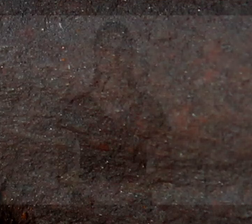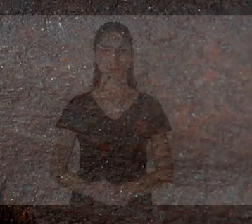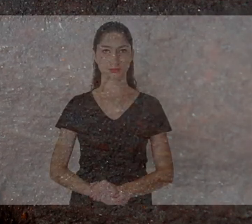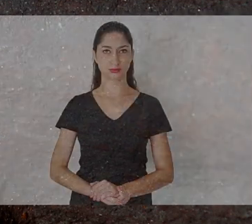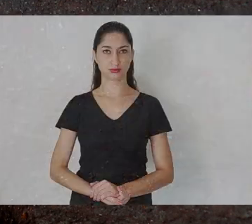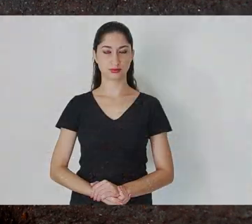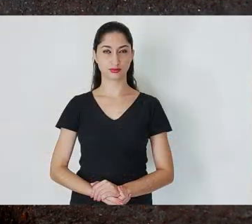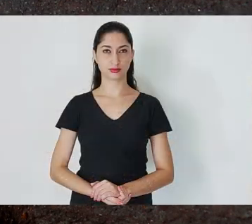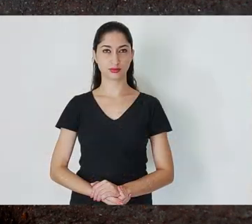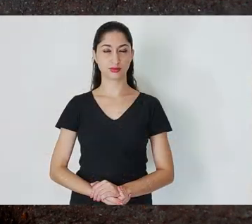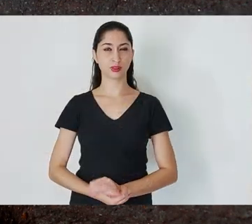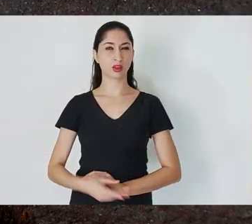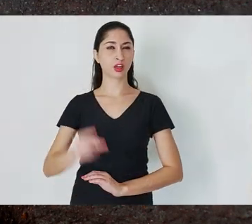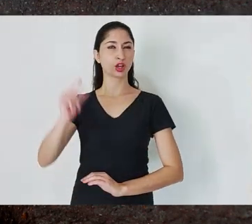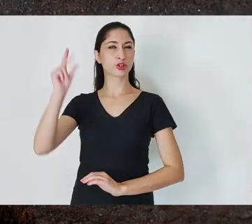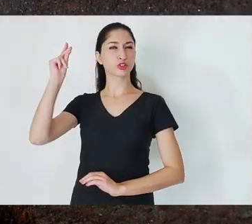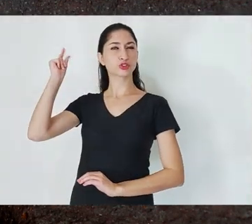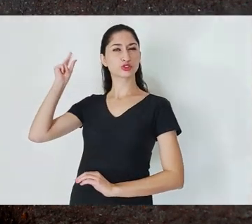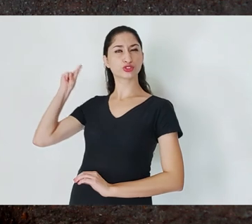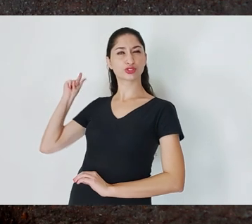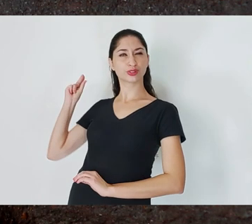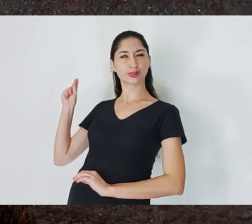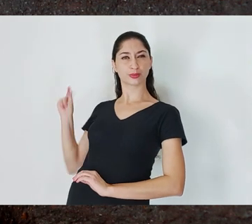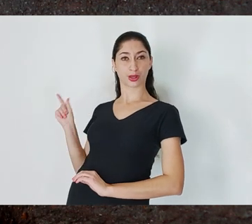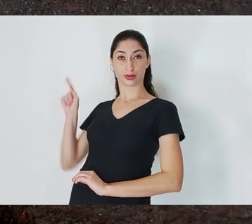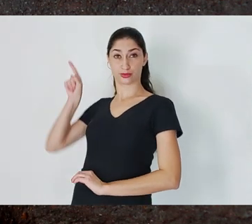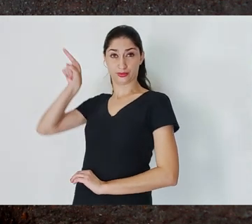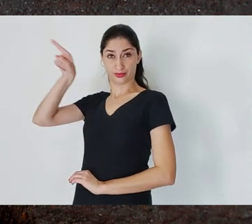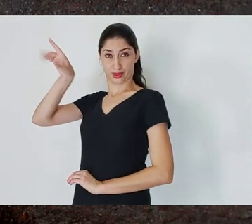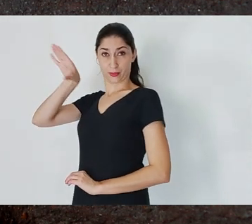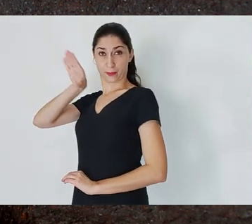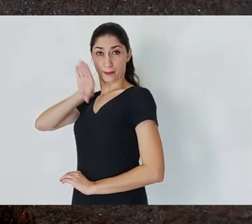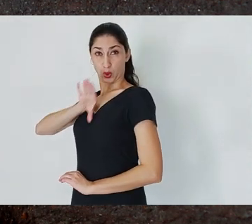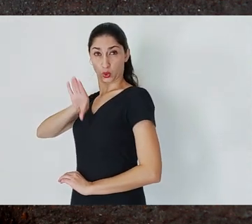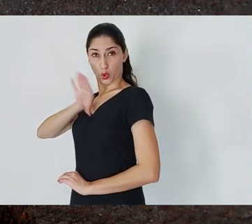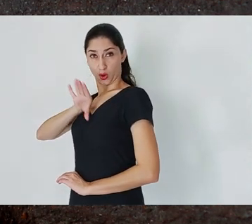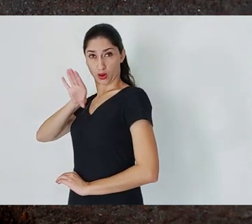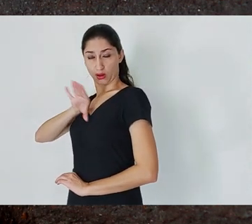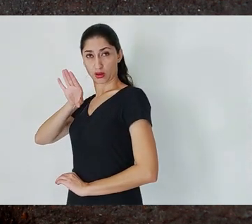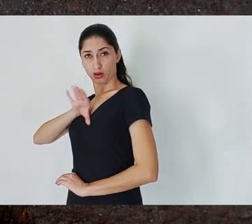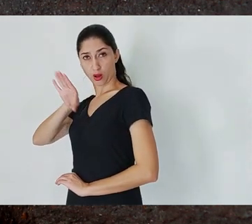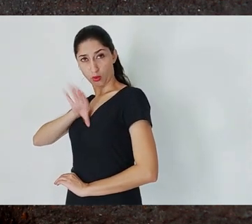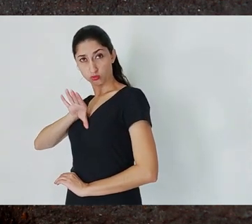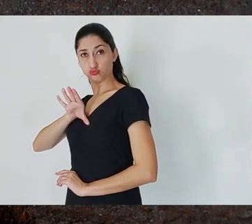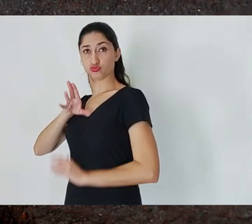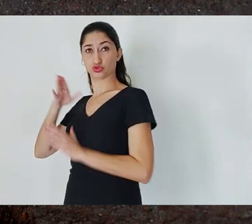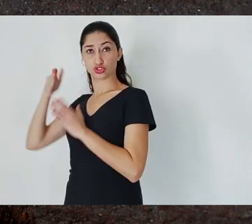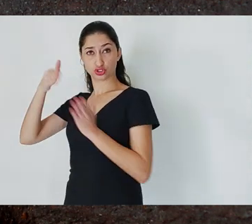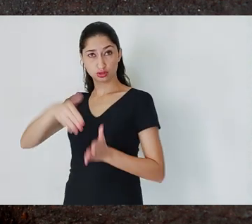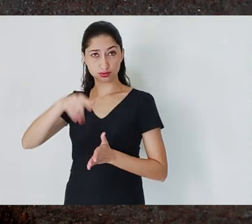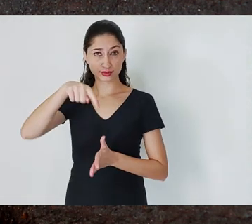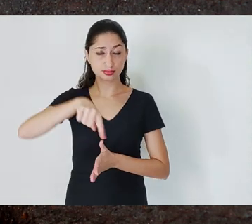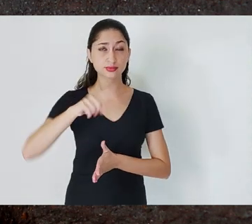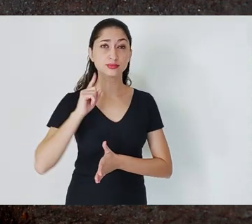The first reports of mining